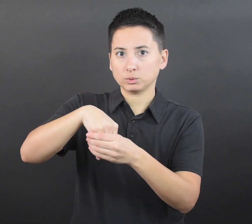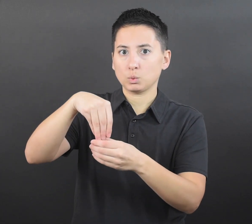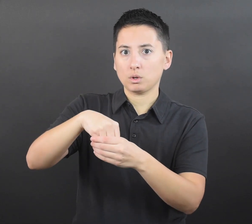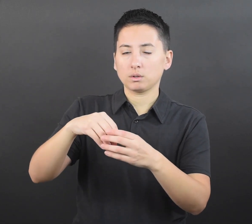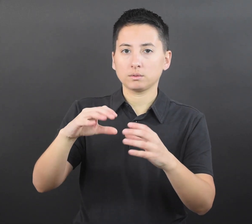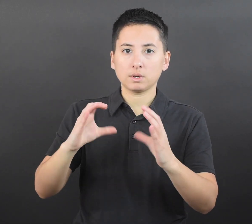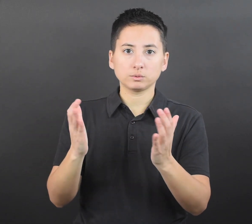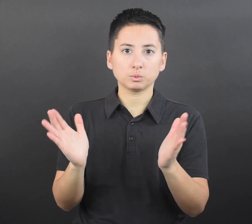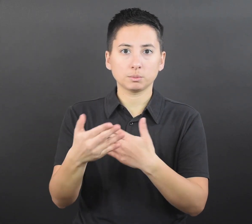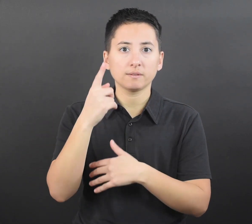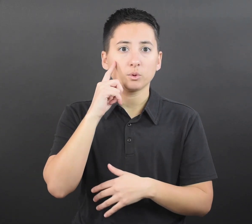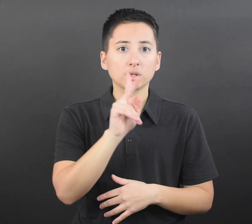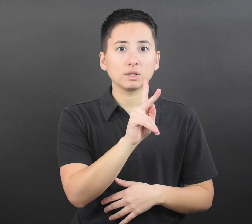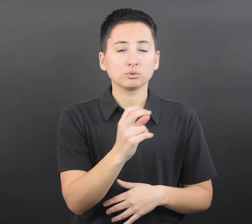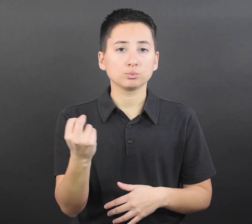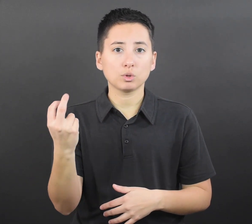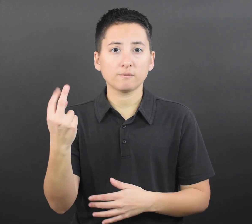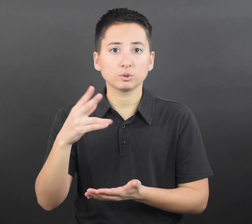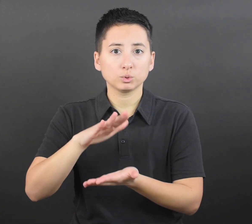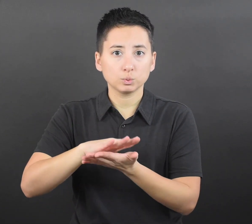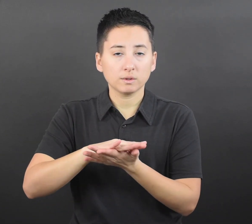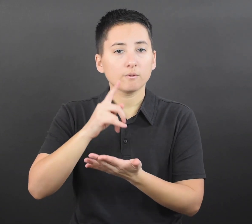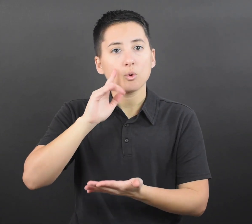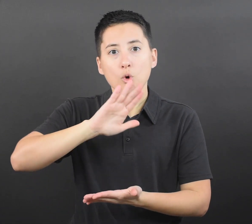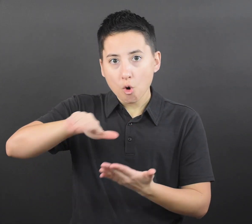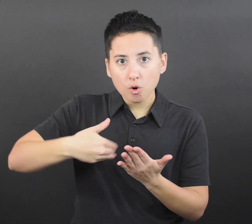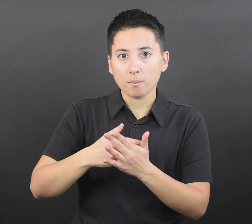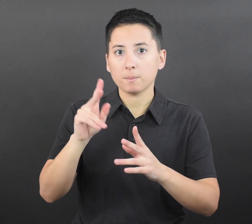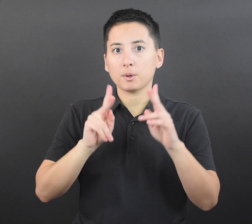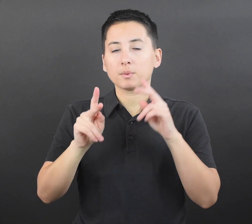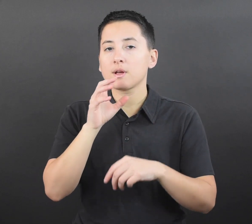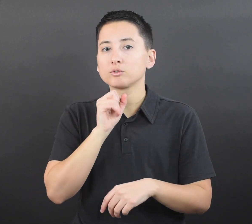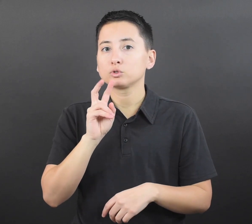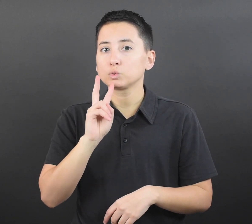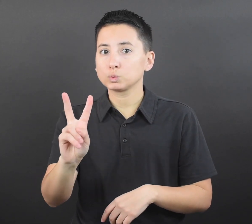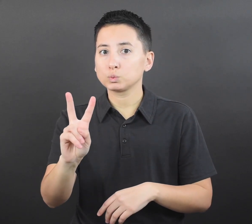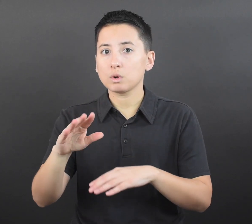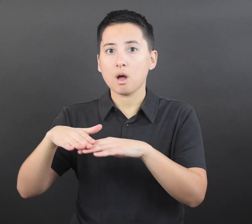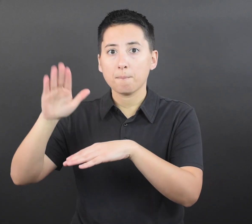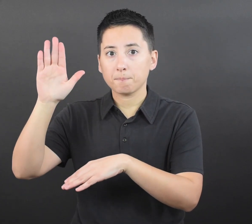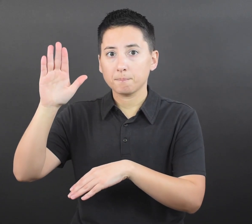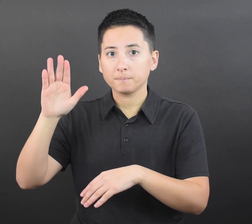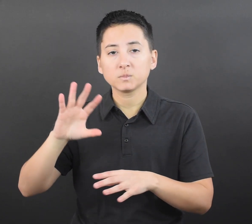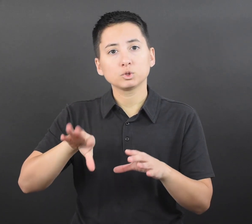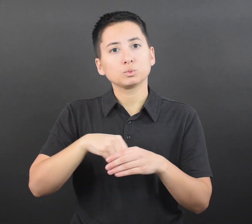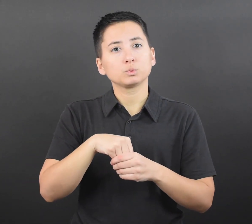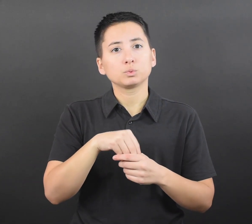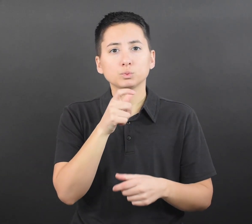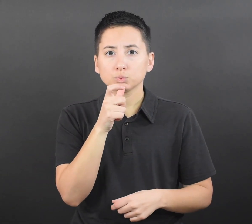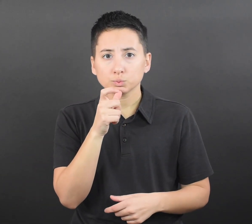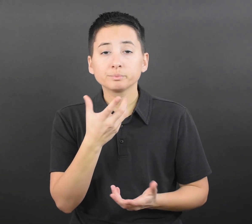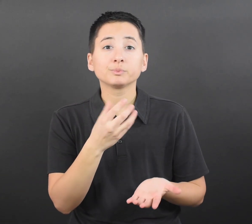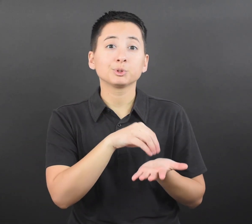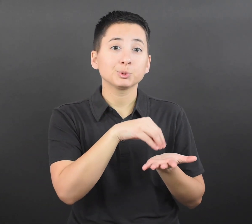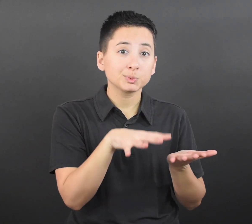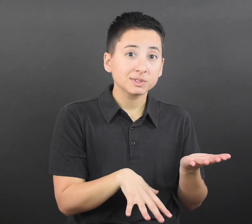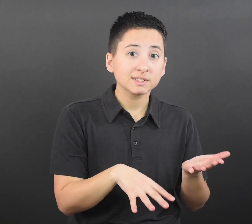CDC continues to recommend indoor masking in K-12 schools for all individuals ages 2 years